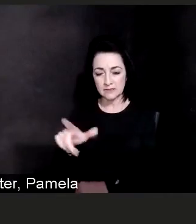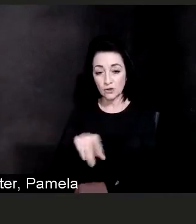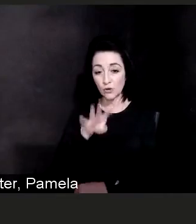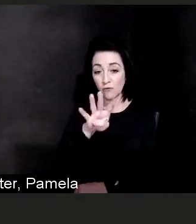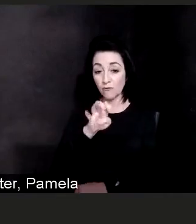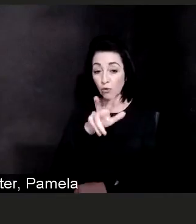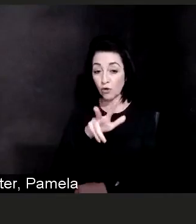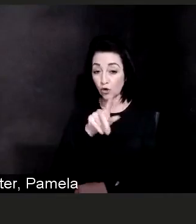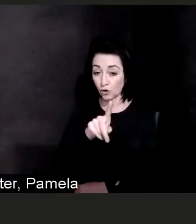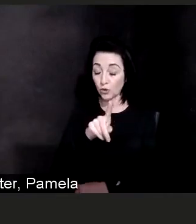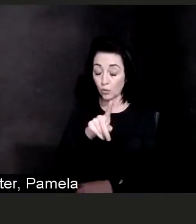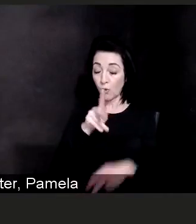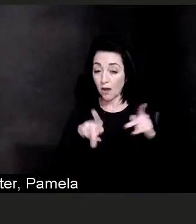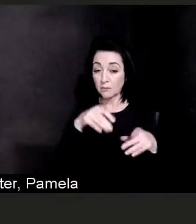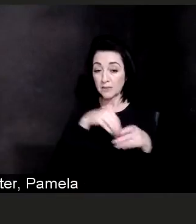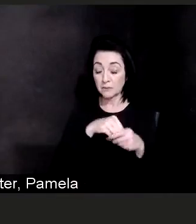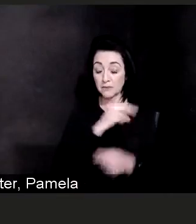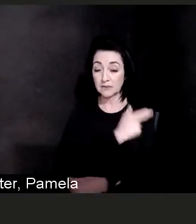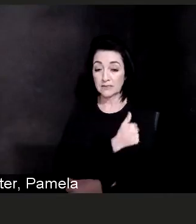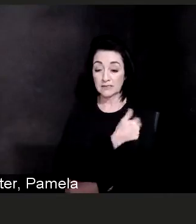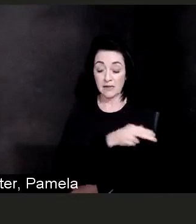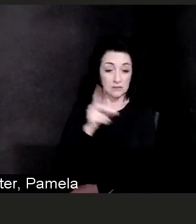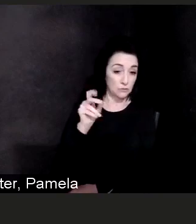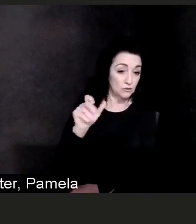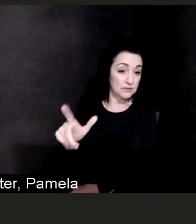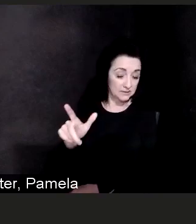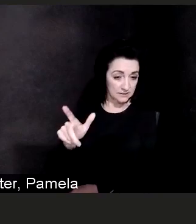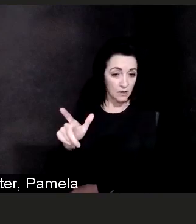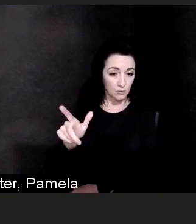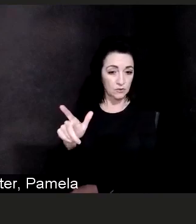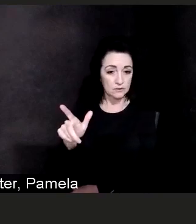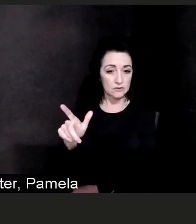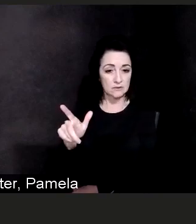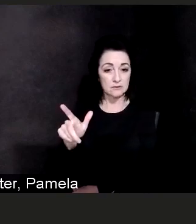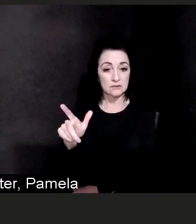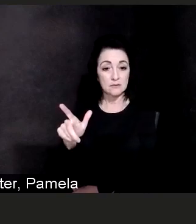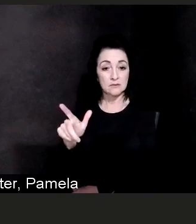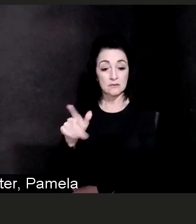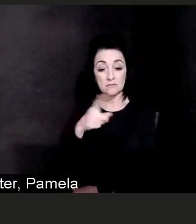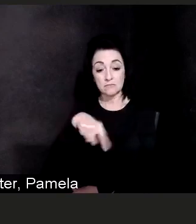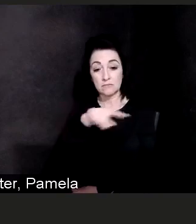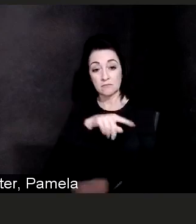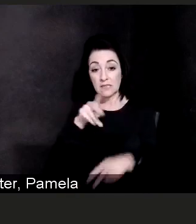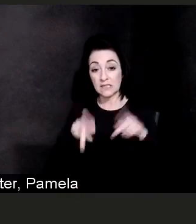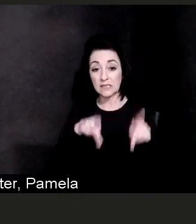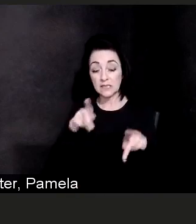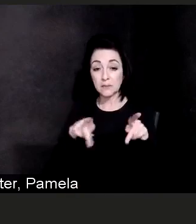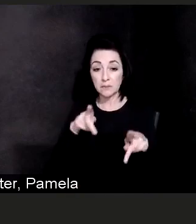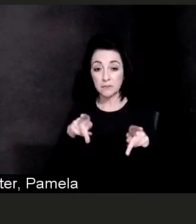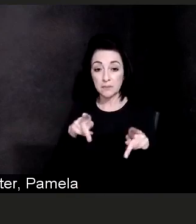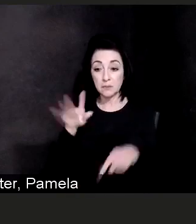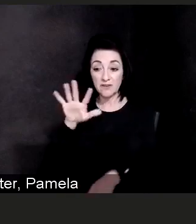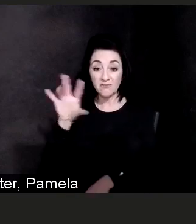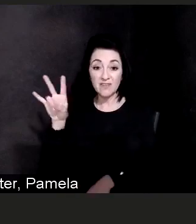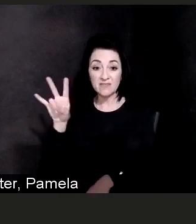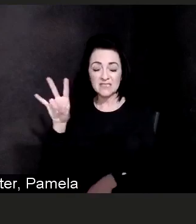throughout the state of Delaware, 57 of them were requiring intensive care level of care.